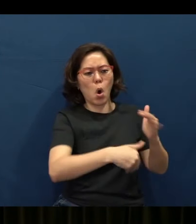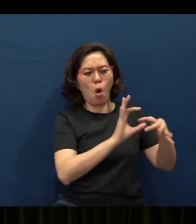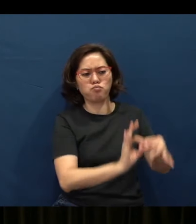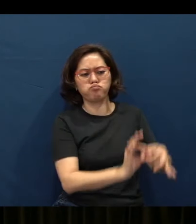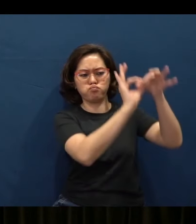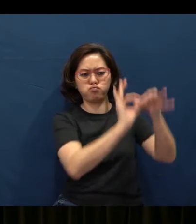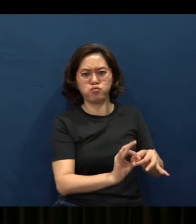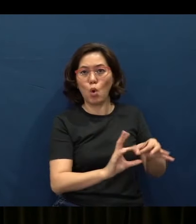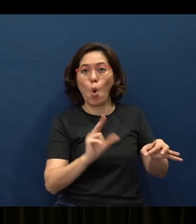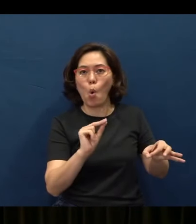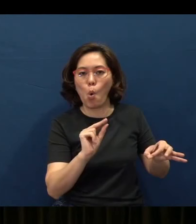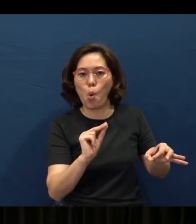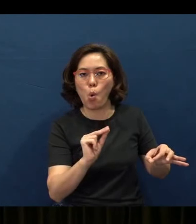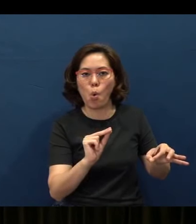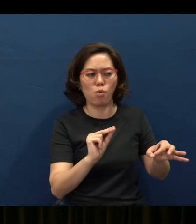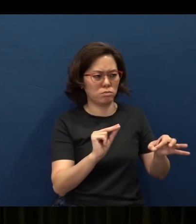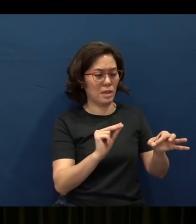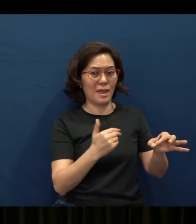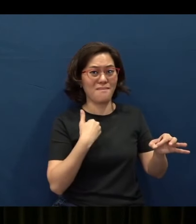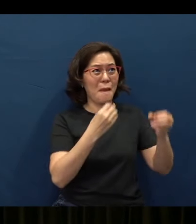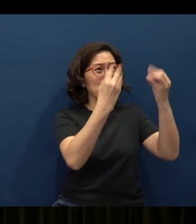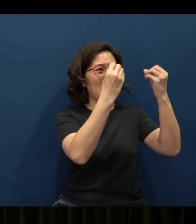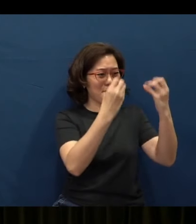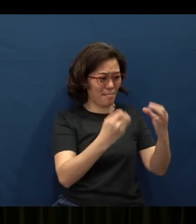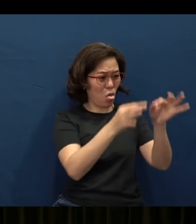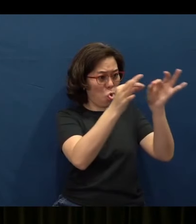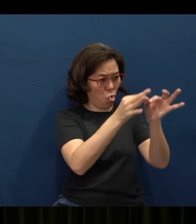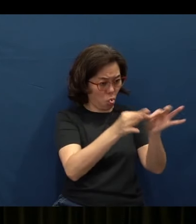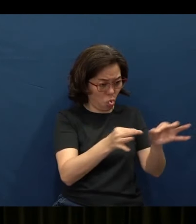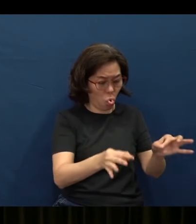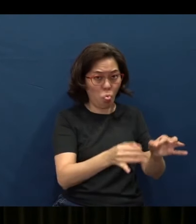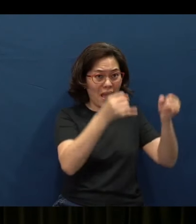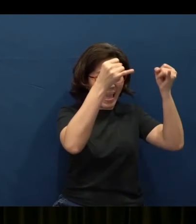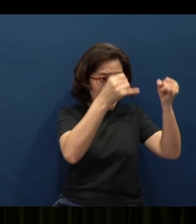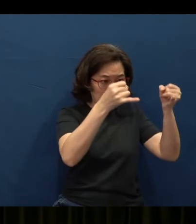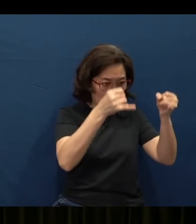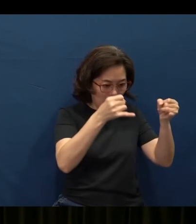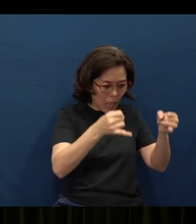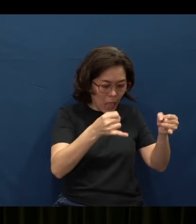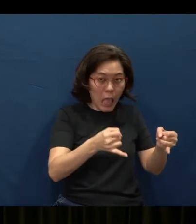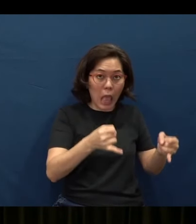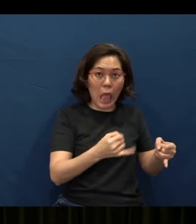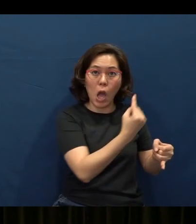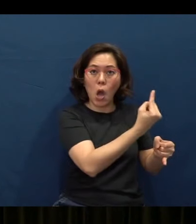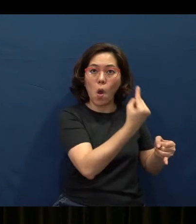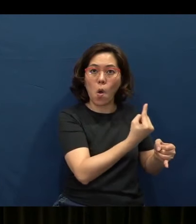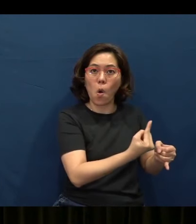No, Proverbs chapter 15 comprises many maxims, they (individually) stand alone on their own.